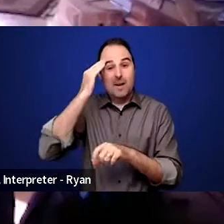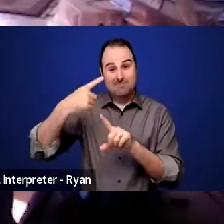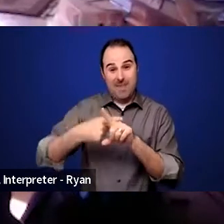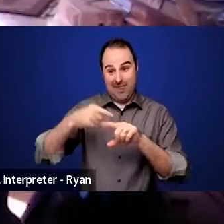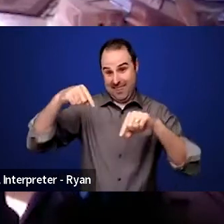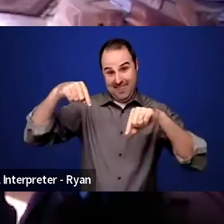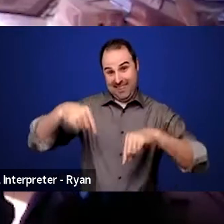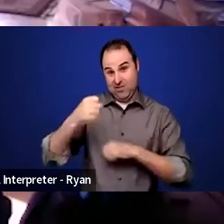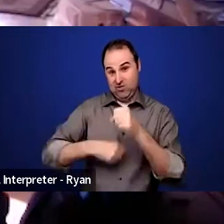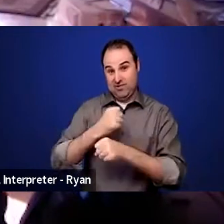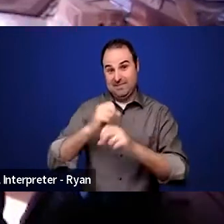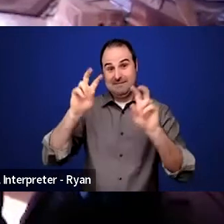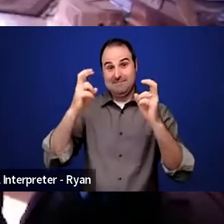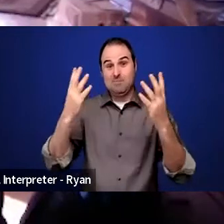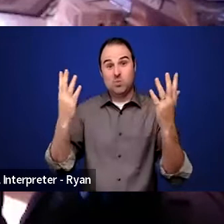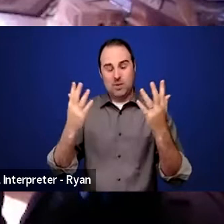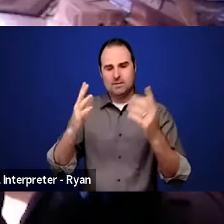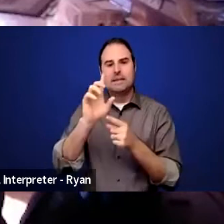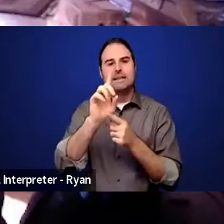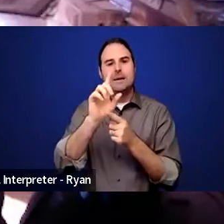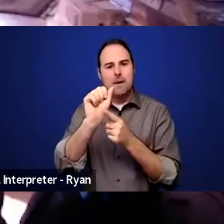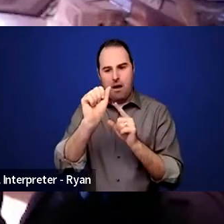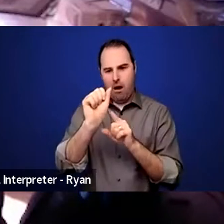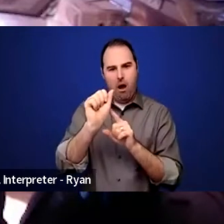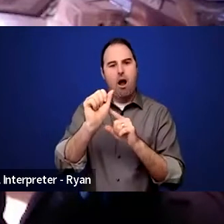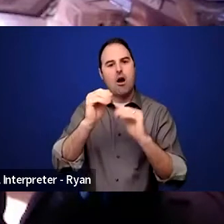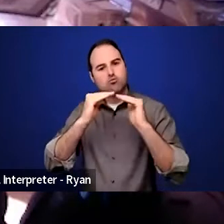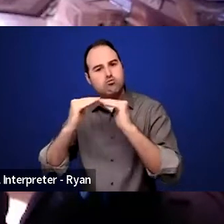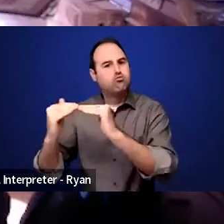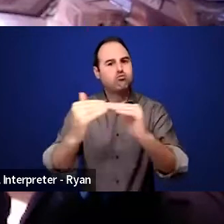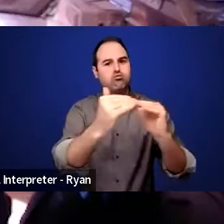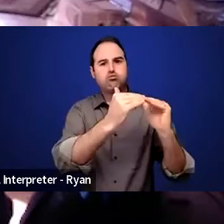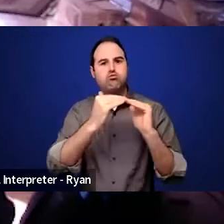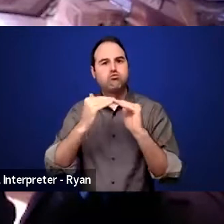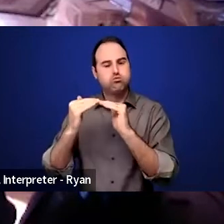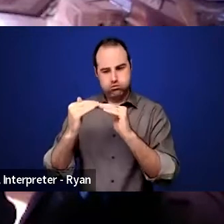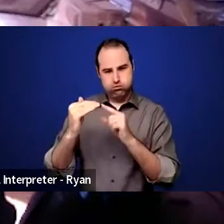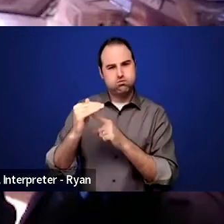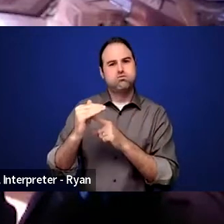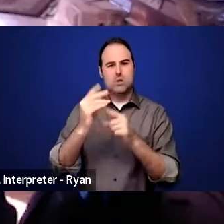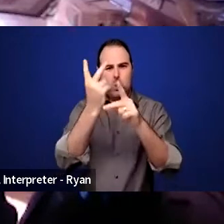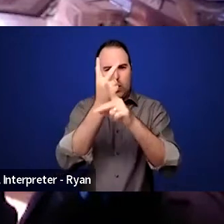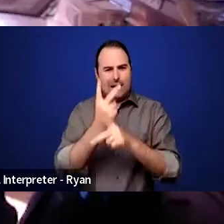part of the equity equation. And for the AIR employees, I think they all understand the importance